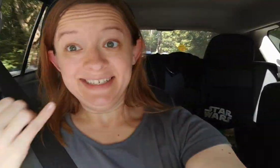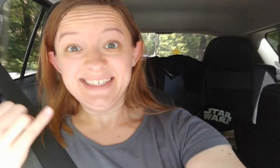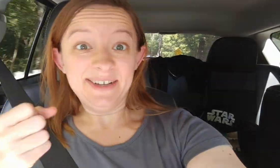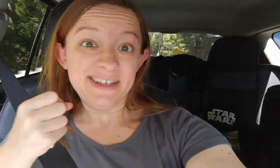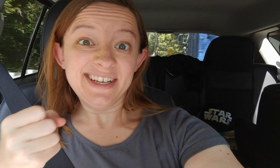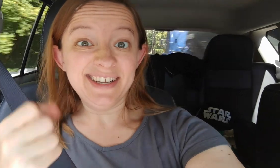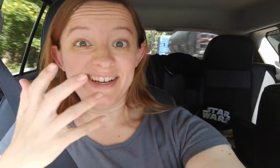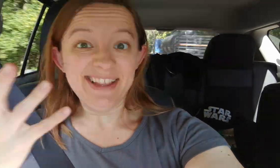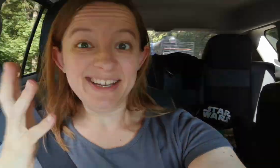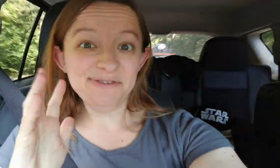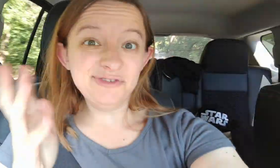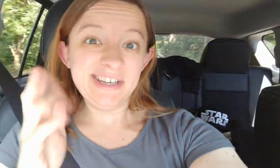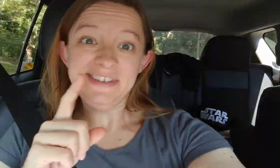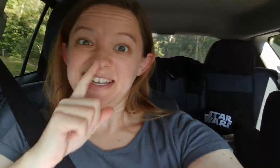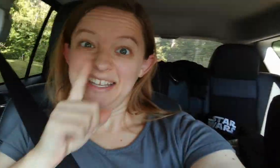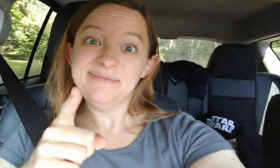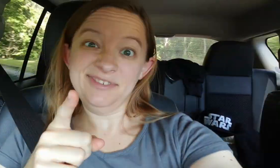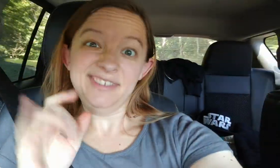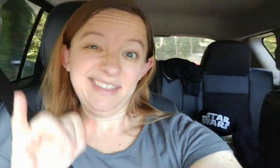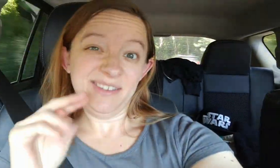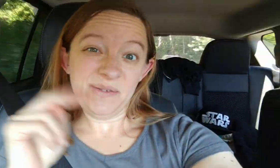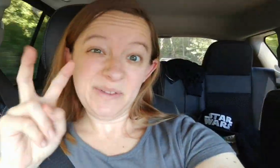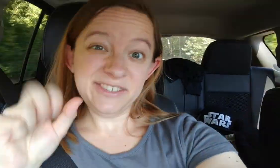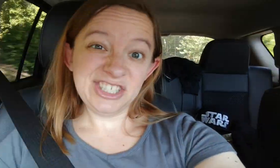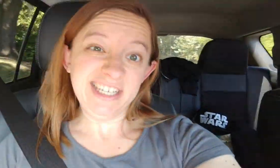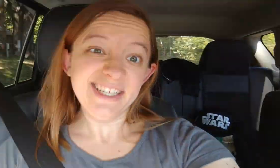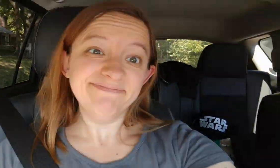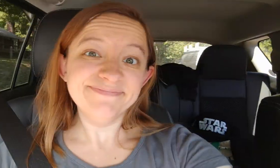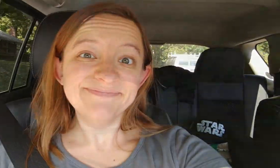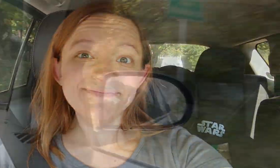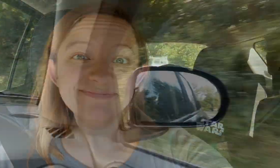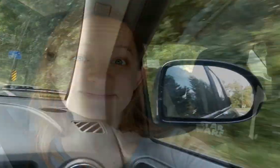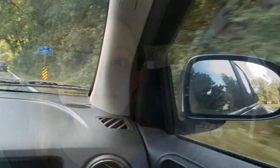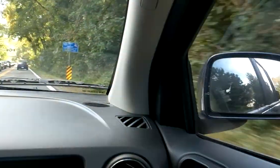So now we're hitting quite a bit of traffic, but I'm sure it's just because it's Northern Virginia.